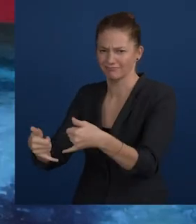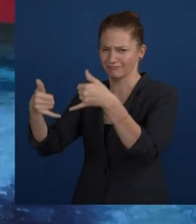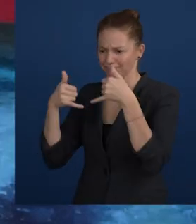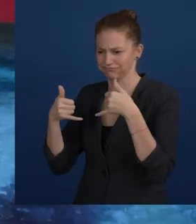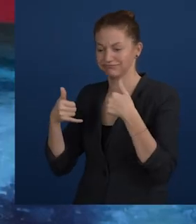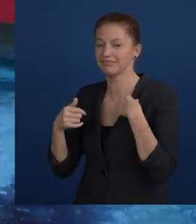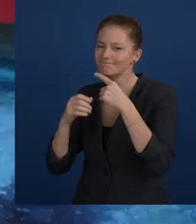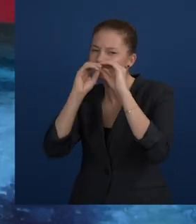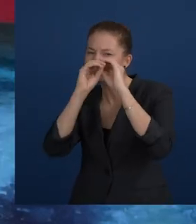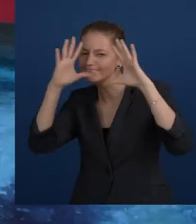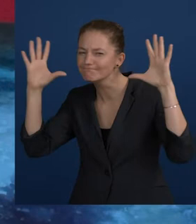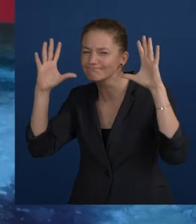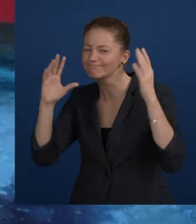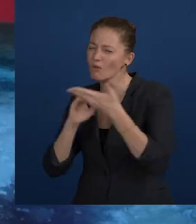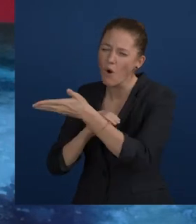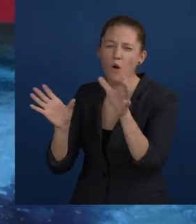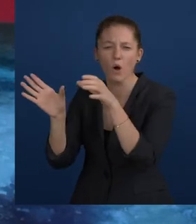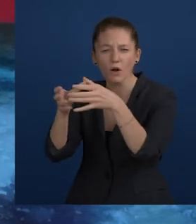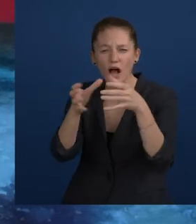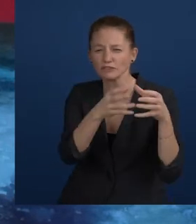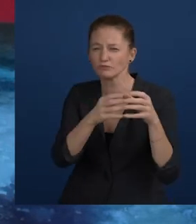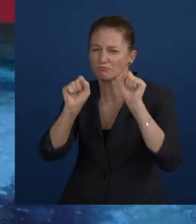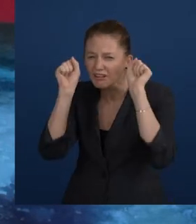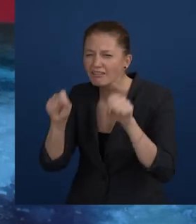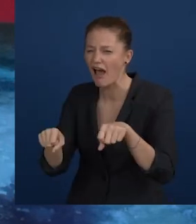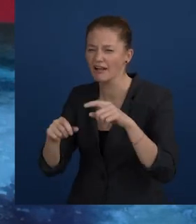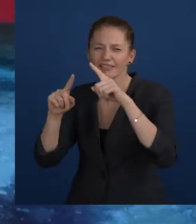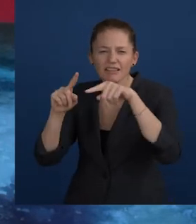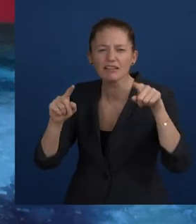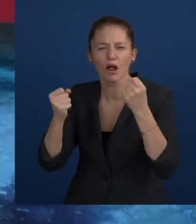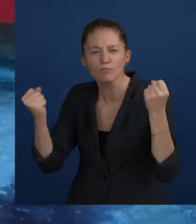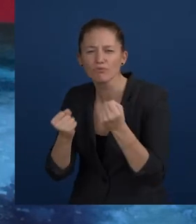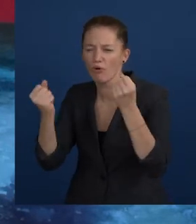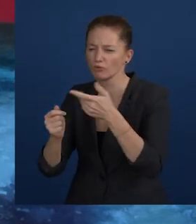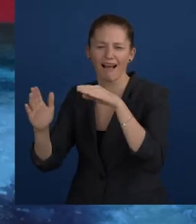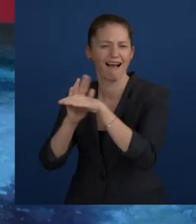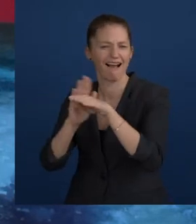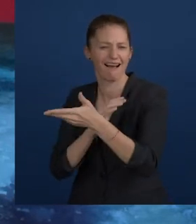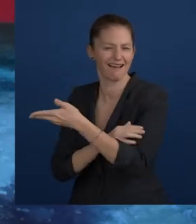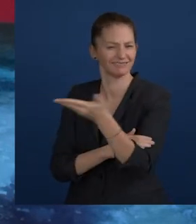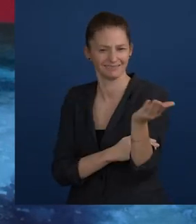"We have a vision that every organization is able to access digital products for everyone right from the start.